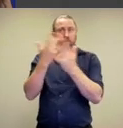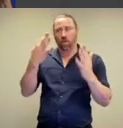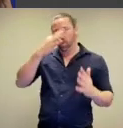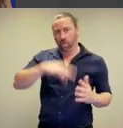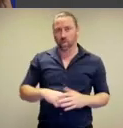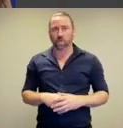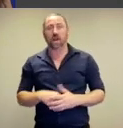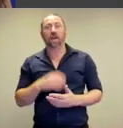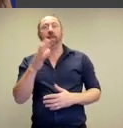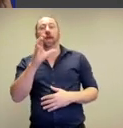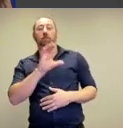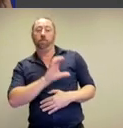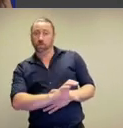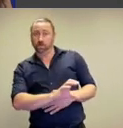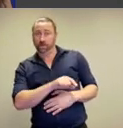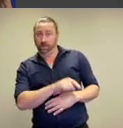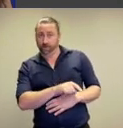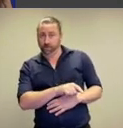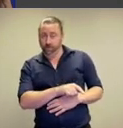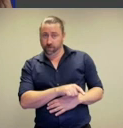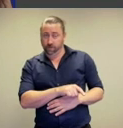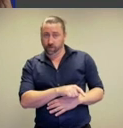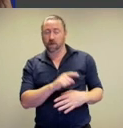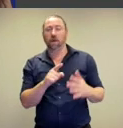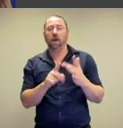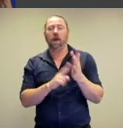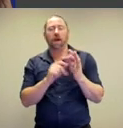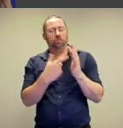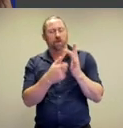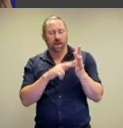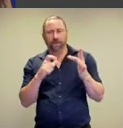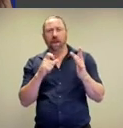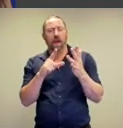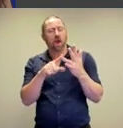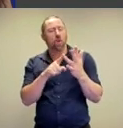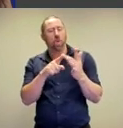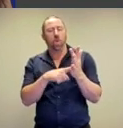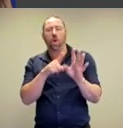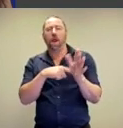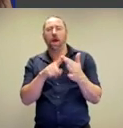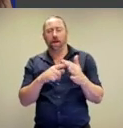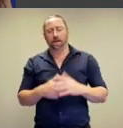art history. Down in that bottom